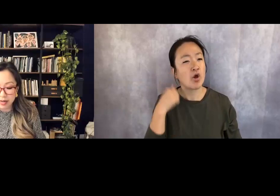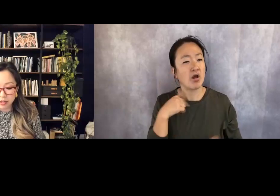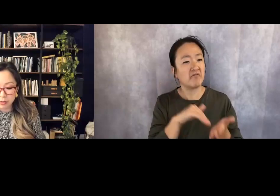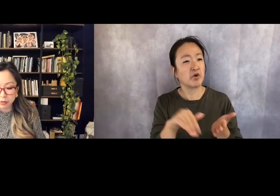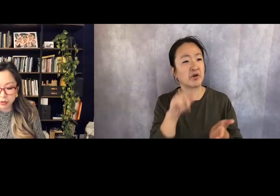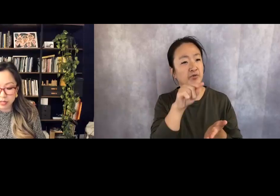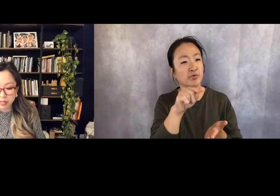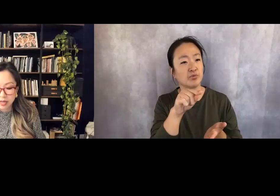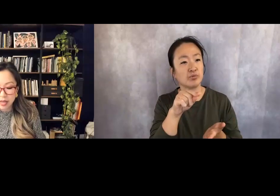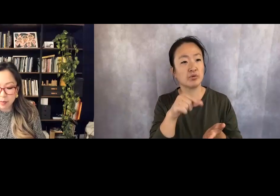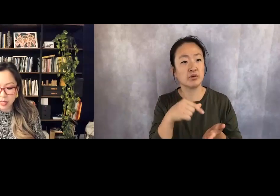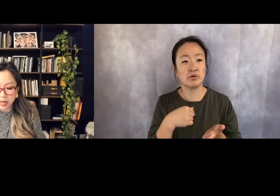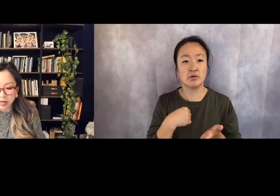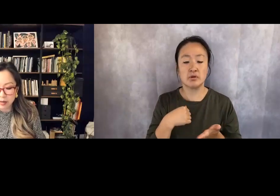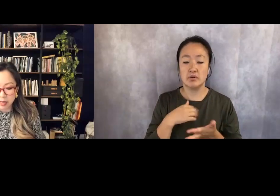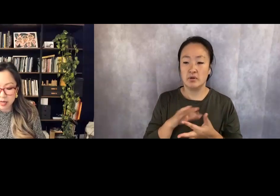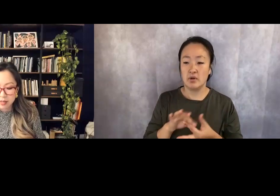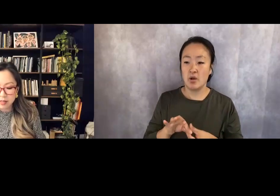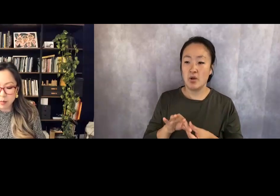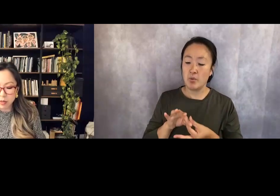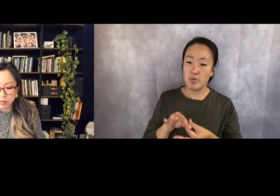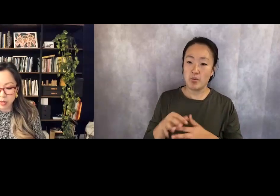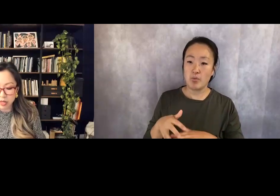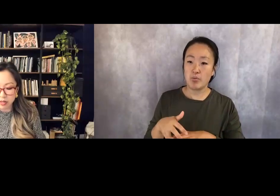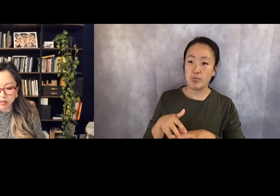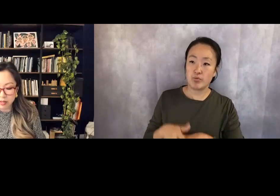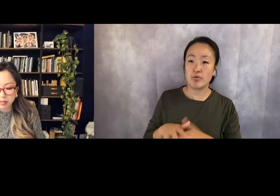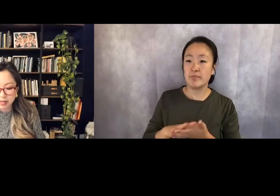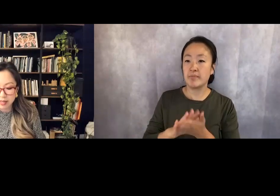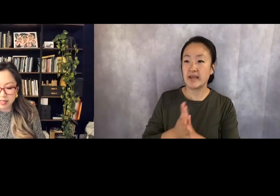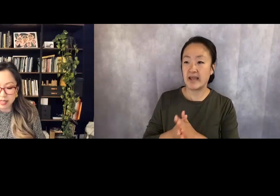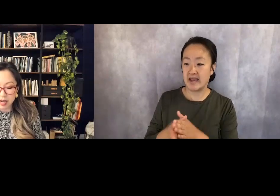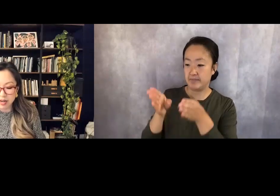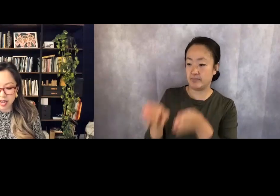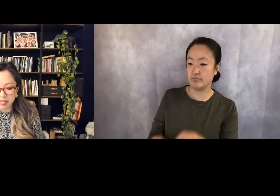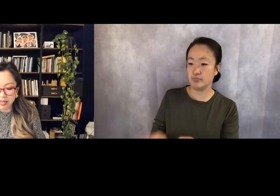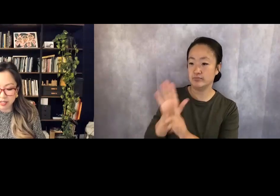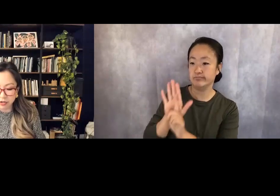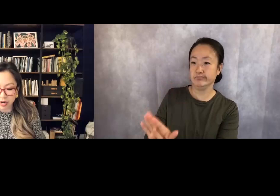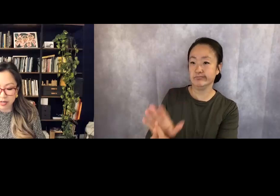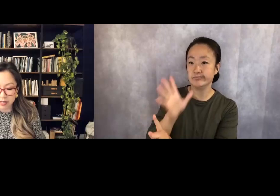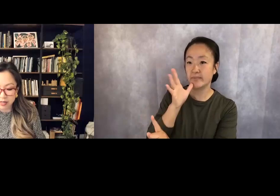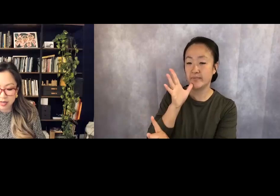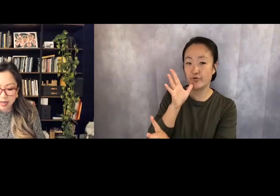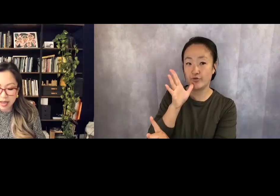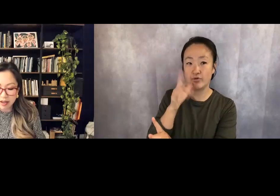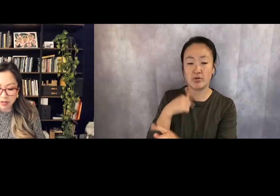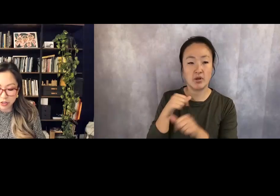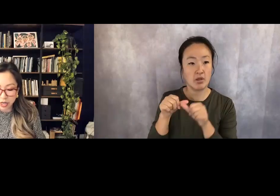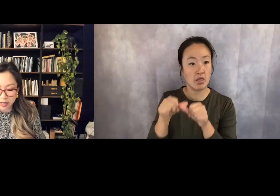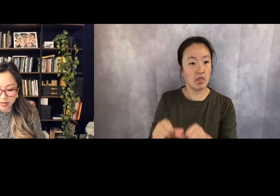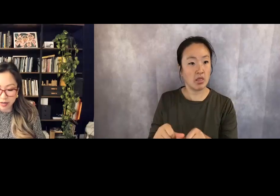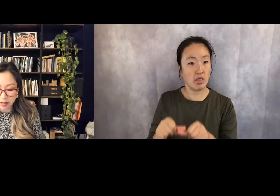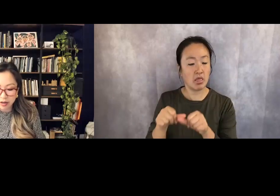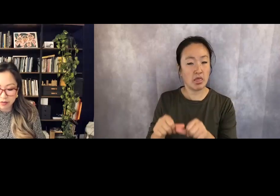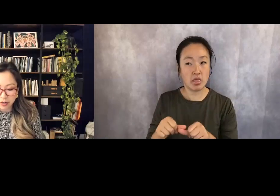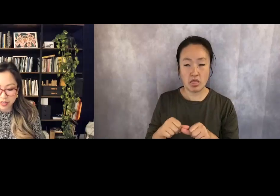Then I took root and became someone's mother. This unending dreadm ever-checking for his